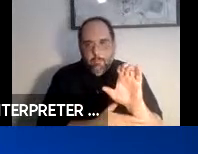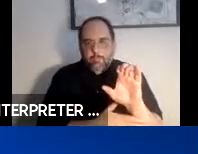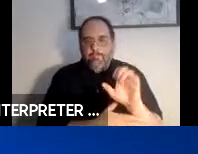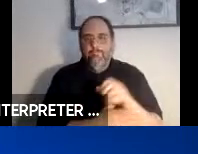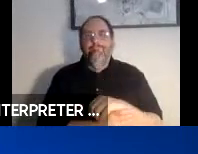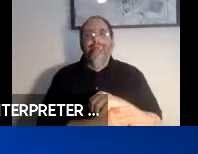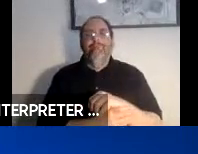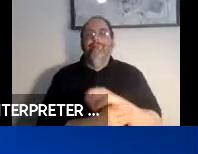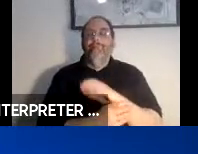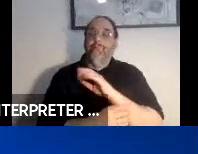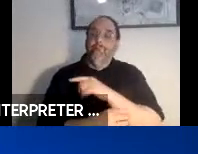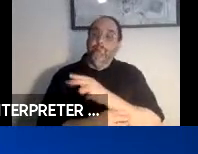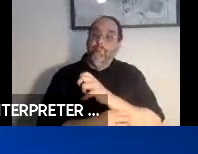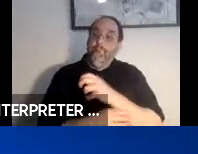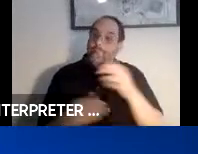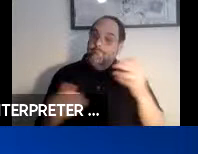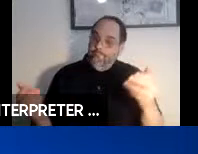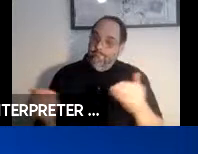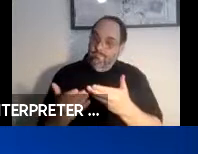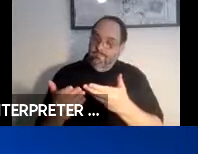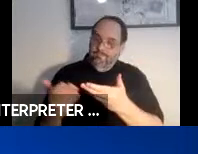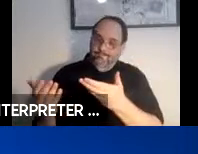Dr. Vanderheiden, welcome. >> Gregg Vanderheiden: Thank you very much.